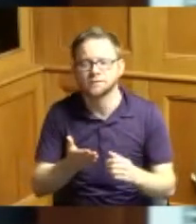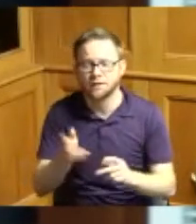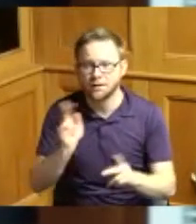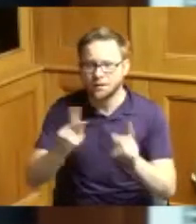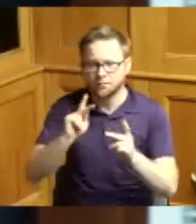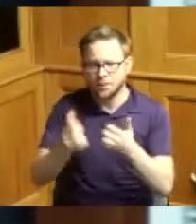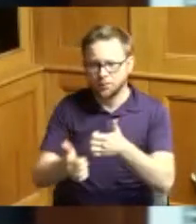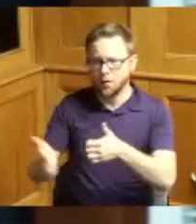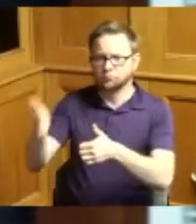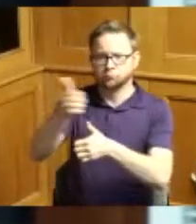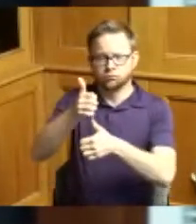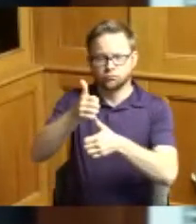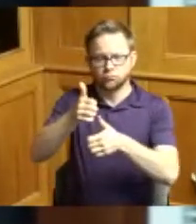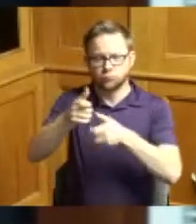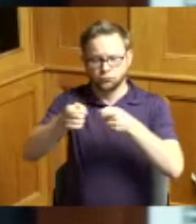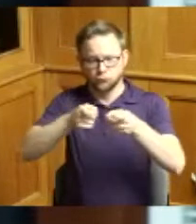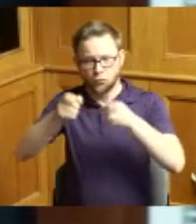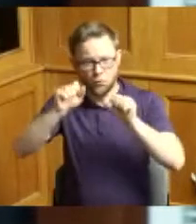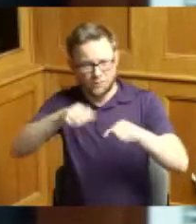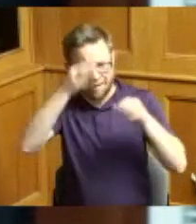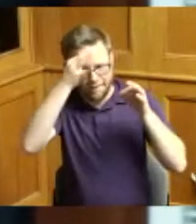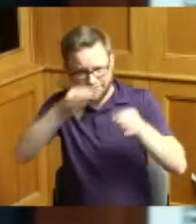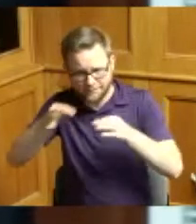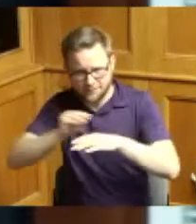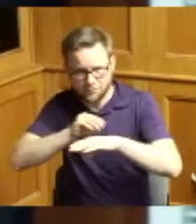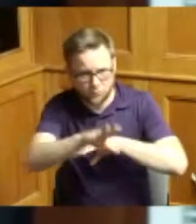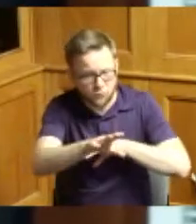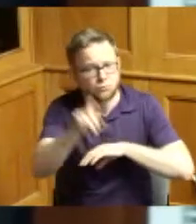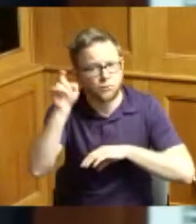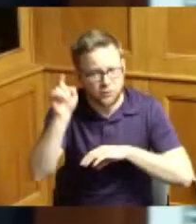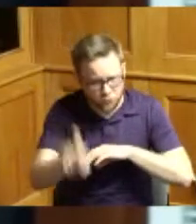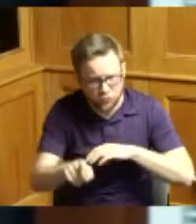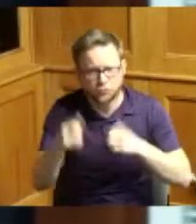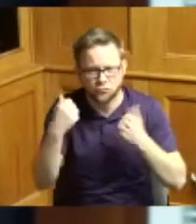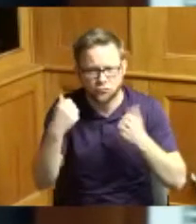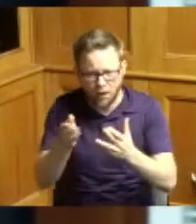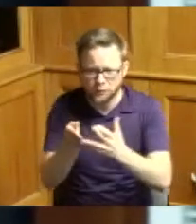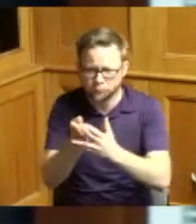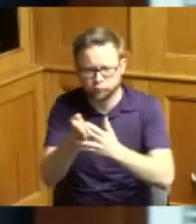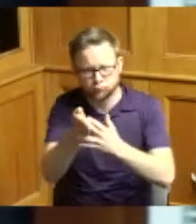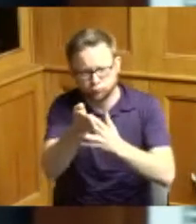we should make that our primary focus to get past bureaucracy red tape and anything that stands in